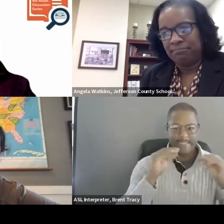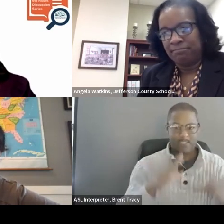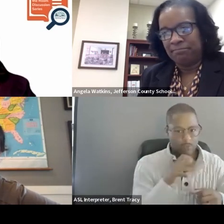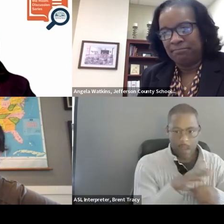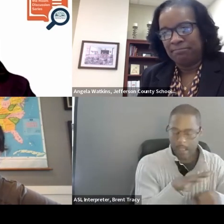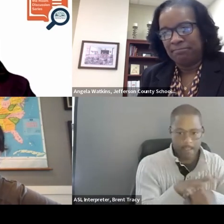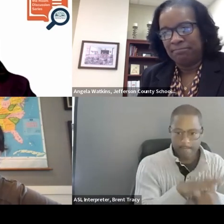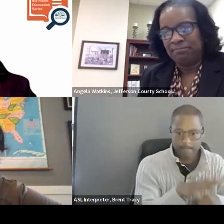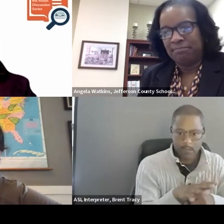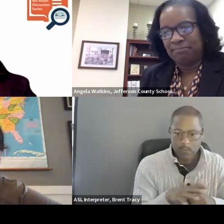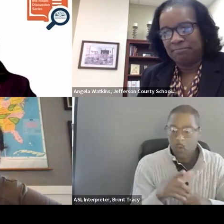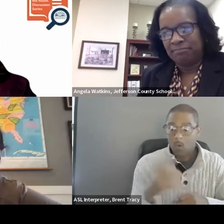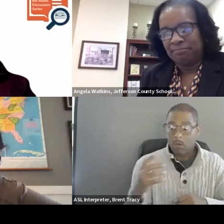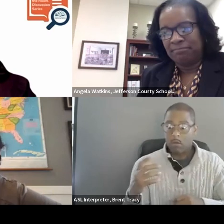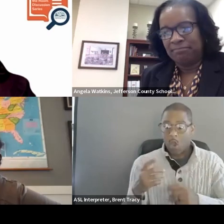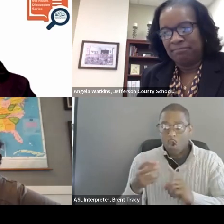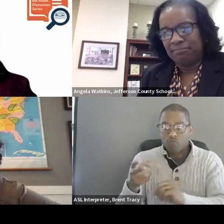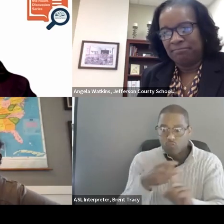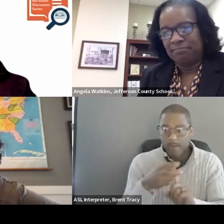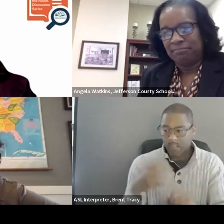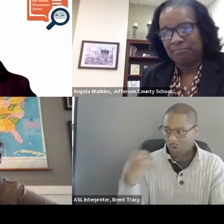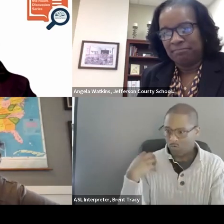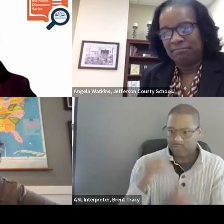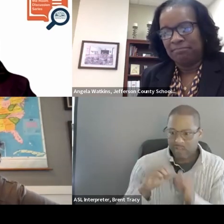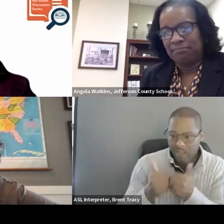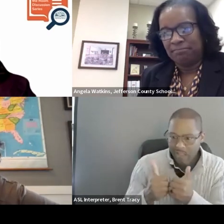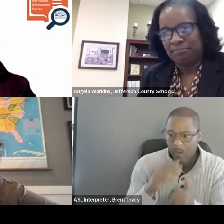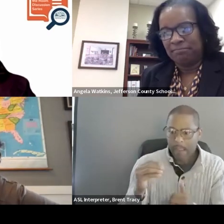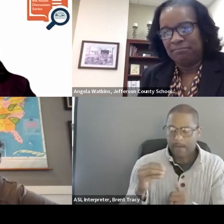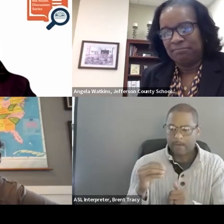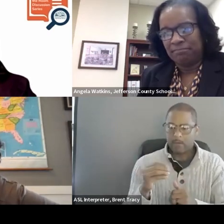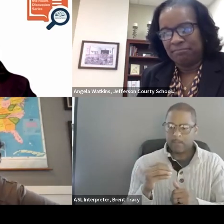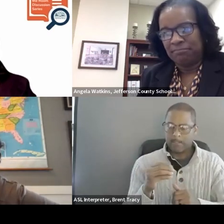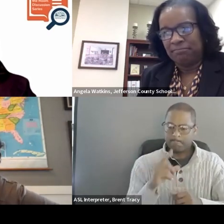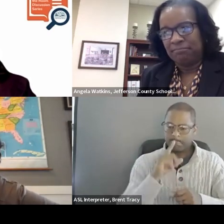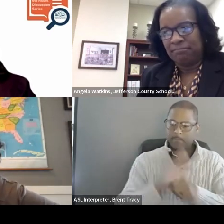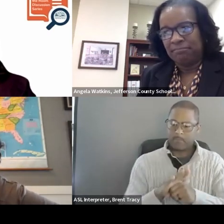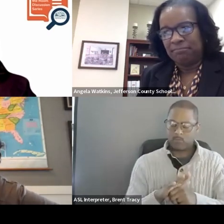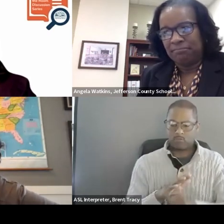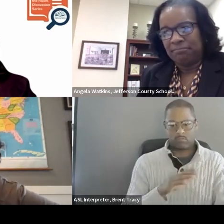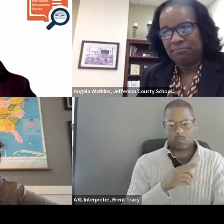coaches and maintaining fidelity to the coaching responsibility when districts are already strapped for staff?.